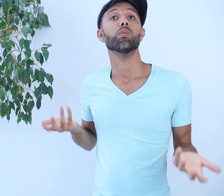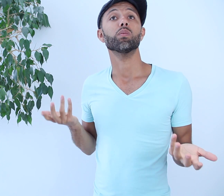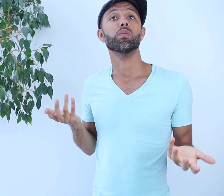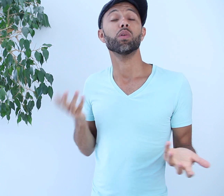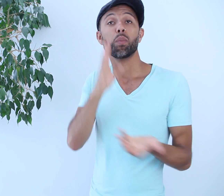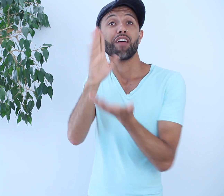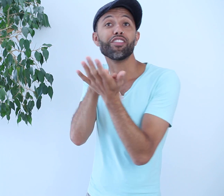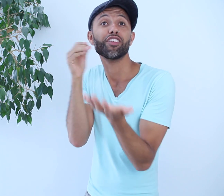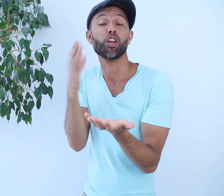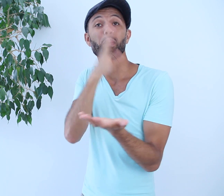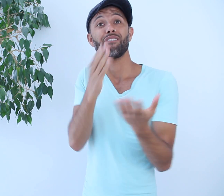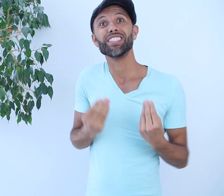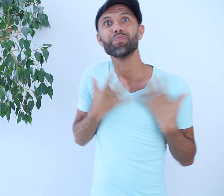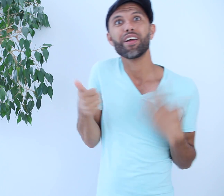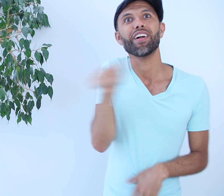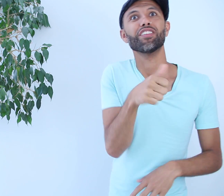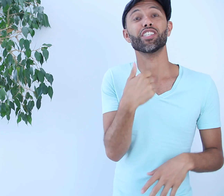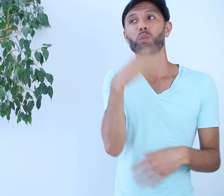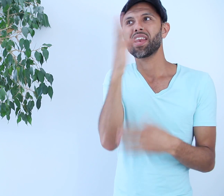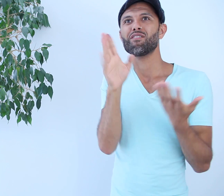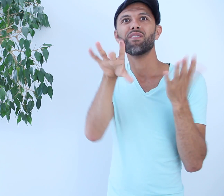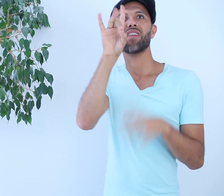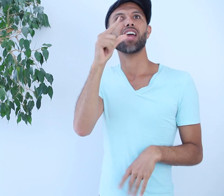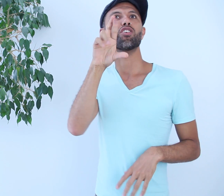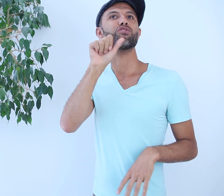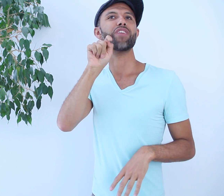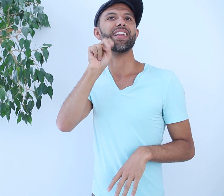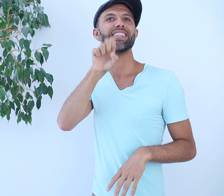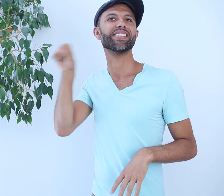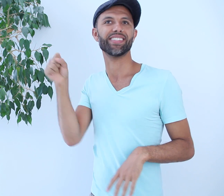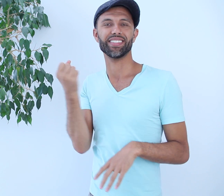The opportunity to learn and be inspired will be denied to them while we ourselves are denying our own Greatness